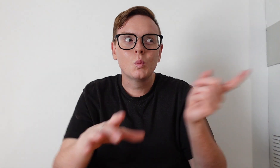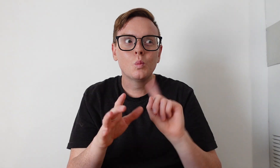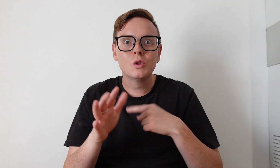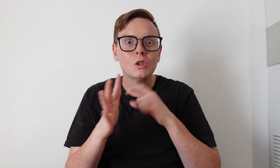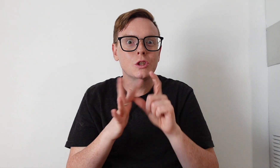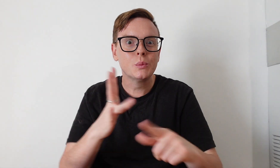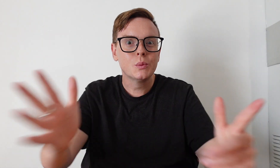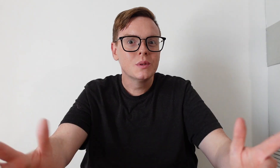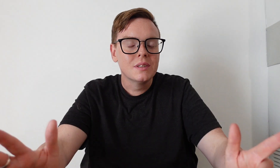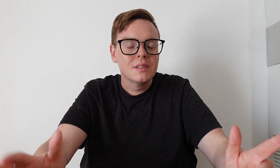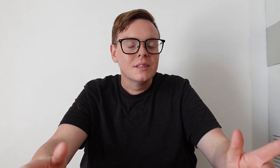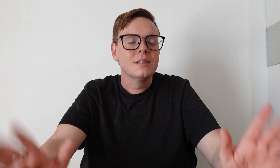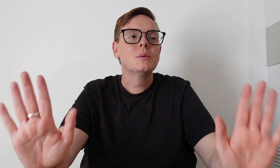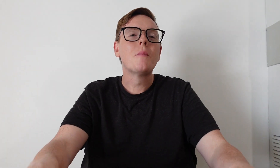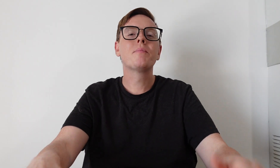What do I do?